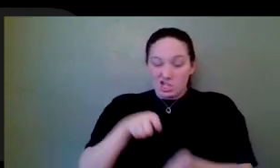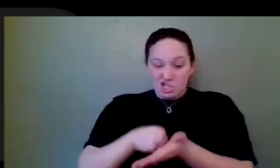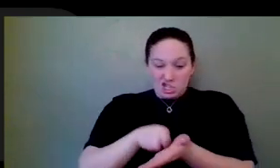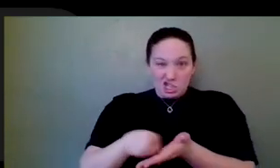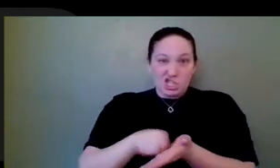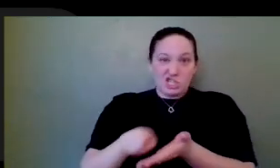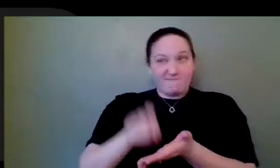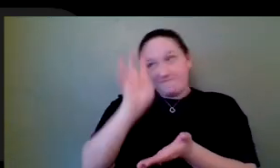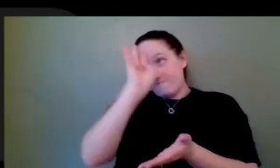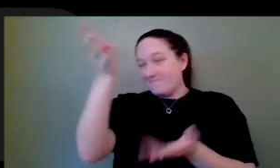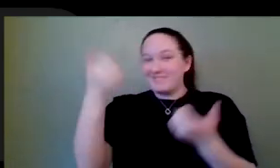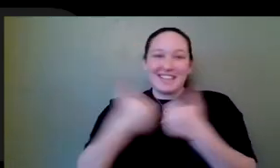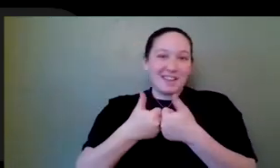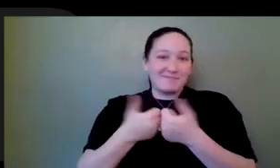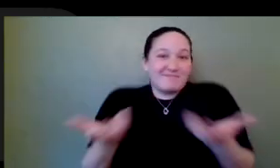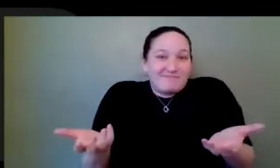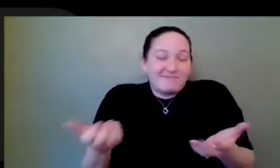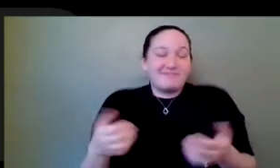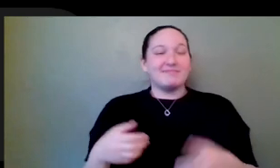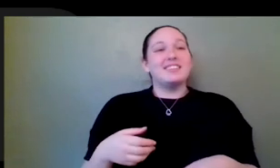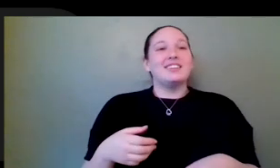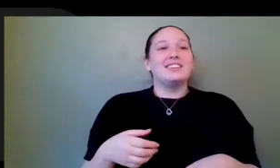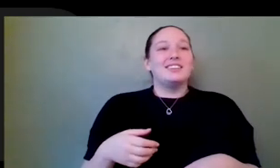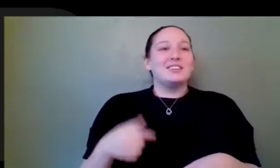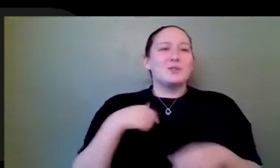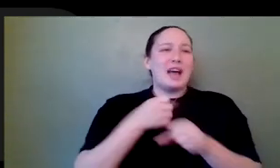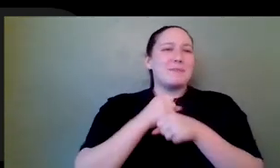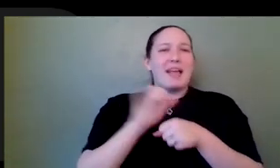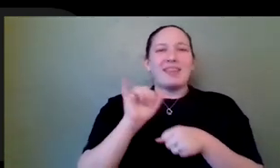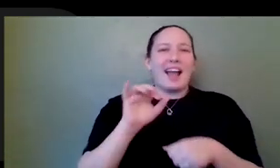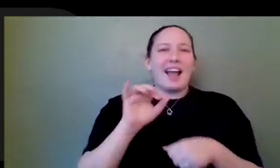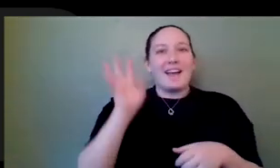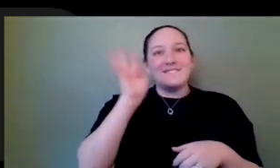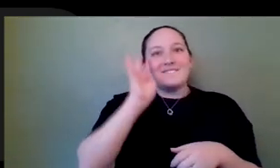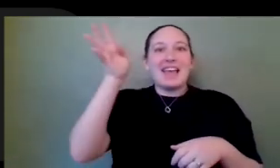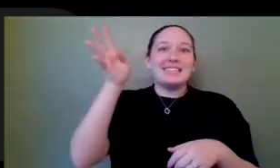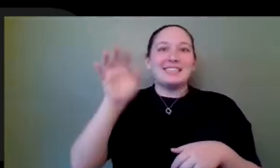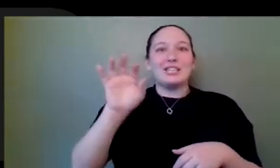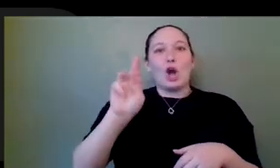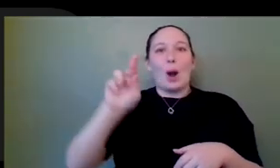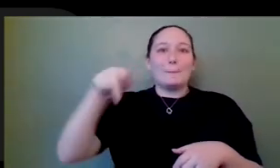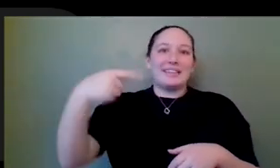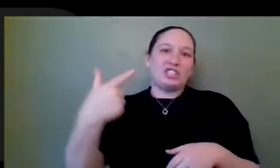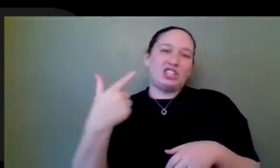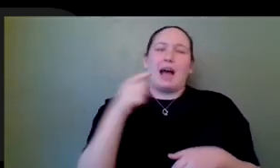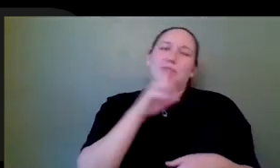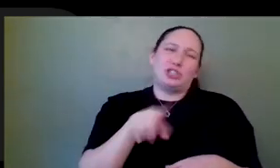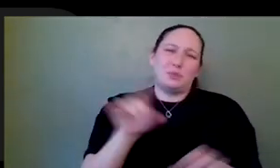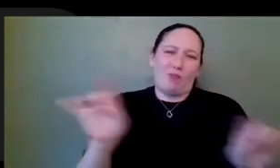made what I liked the most, which is games. And so I made like a fantasy RPG that was probably terrible. If I had to find it now, I had to have